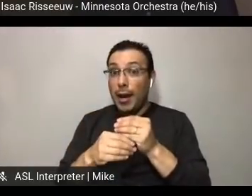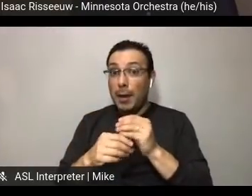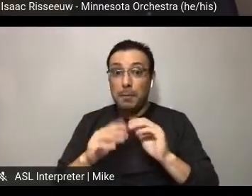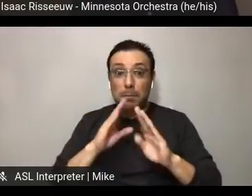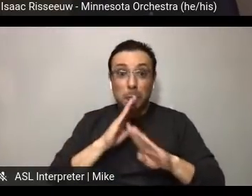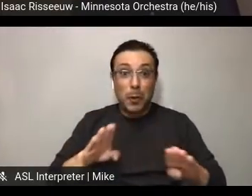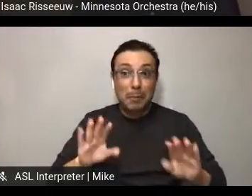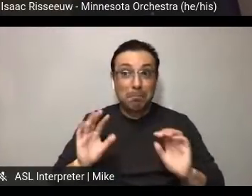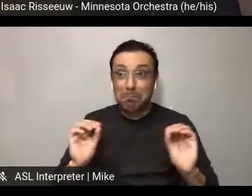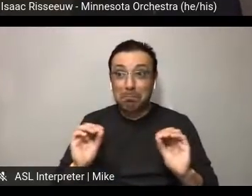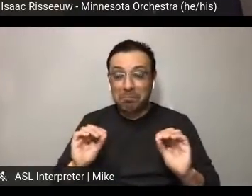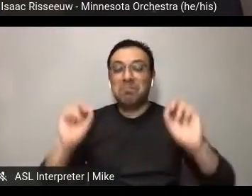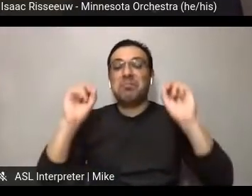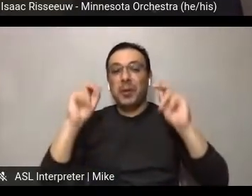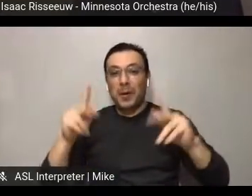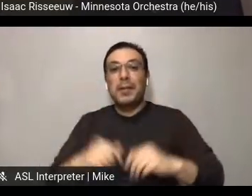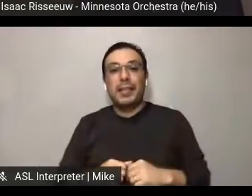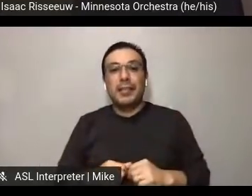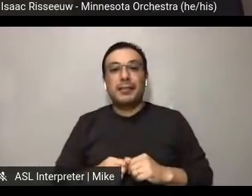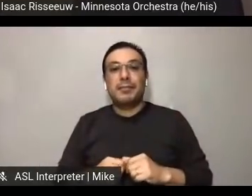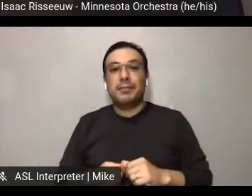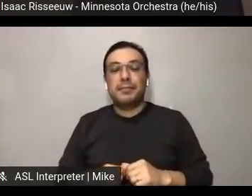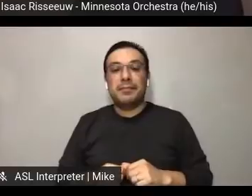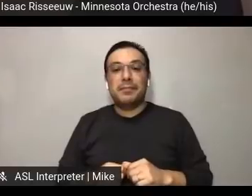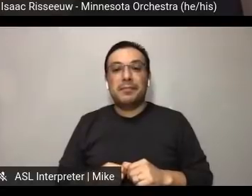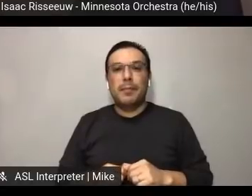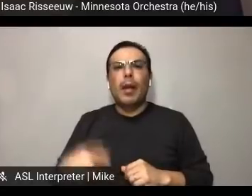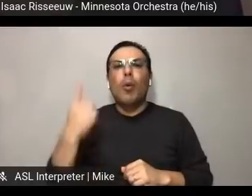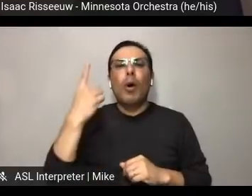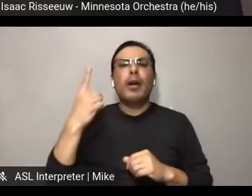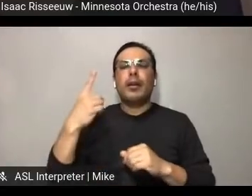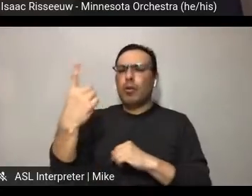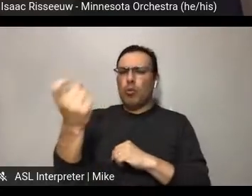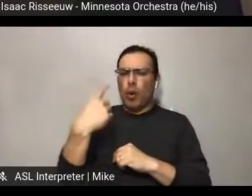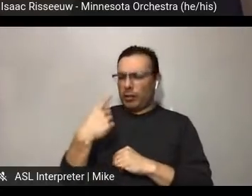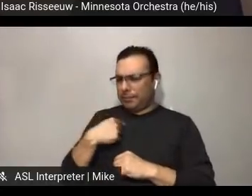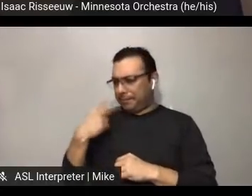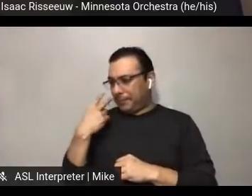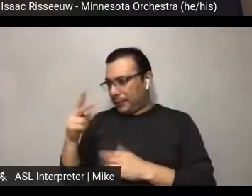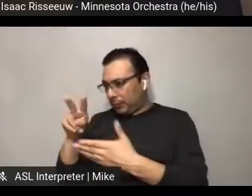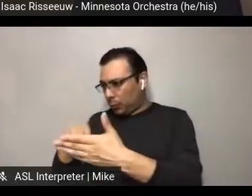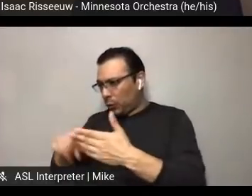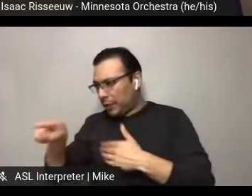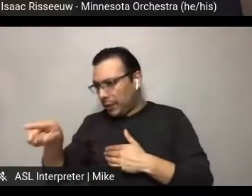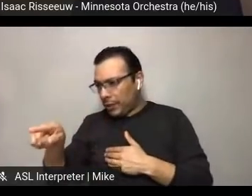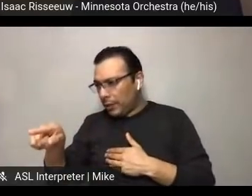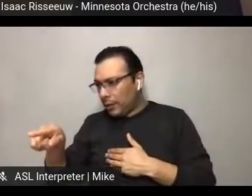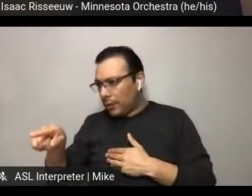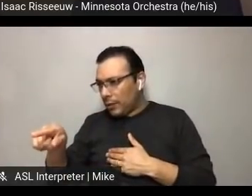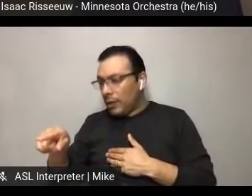Let's see. There's a question that came in about the student driven fundraising.